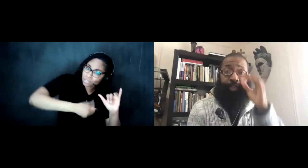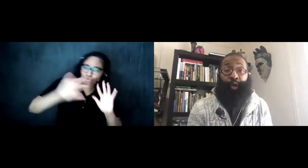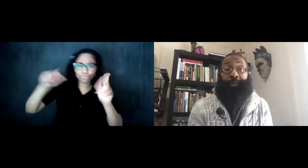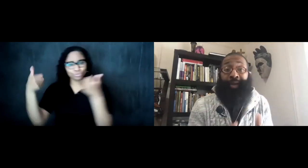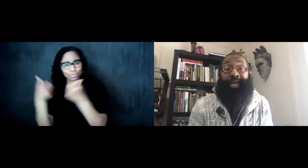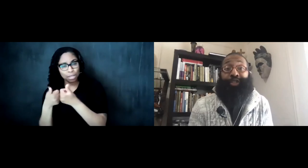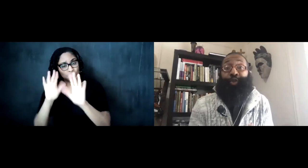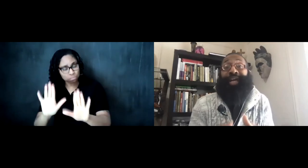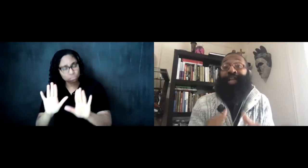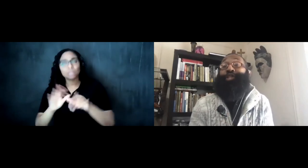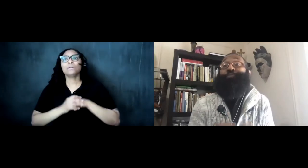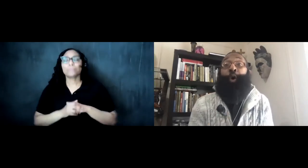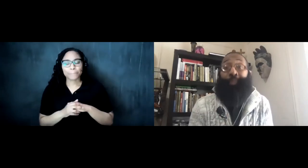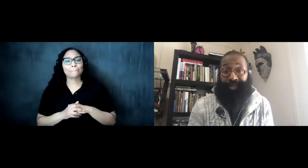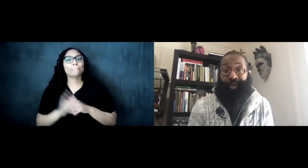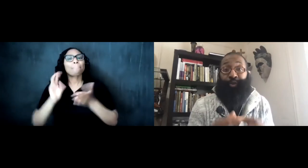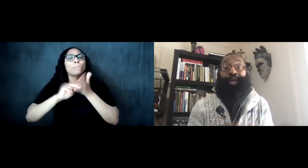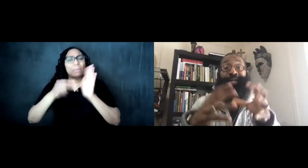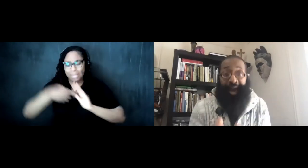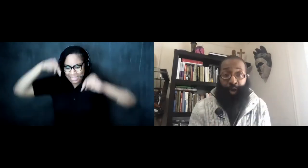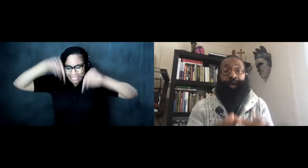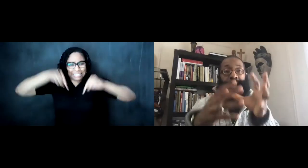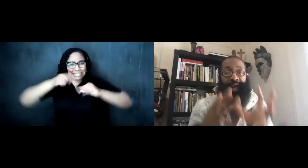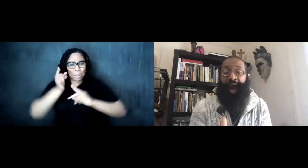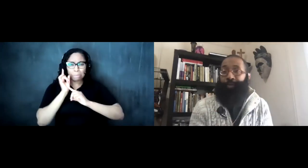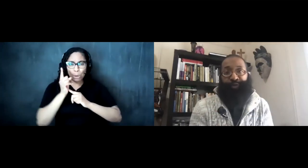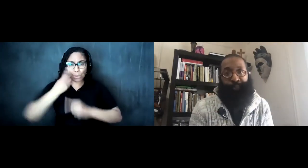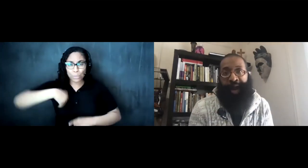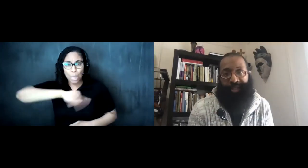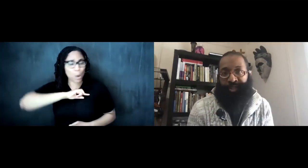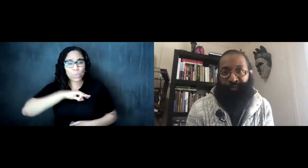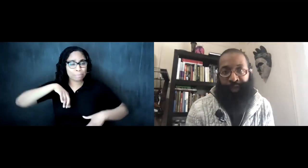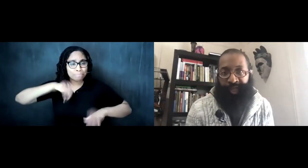what it means to be in this moment that we now inhabit for the past several years